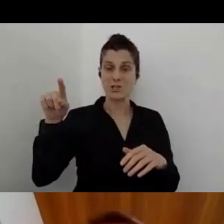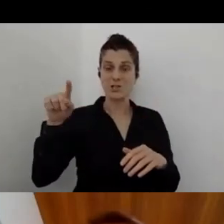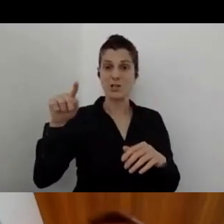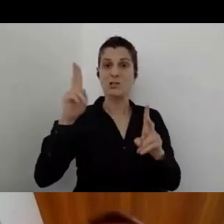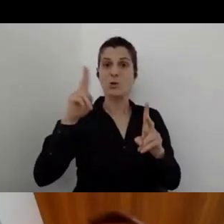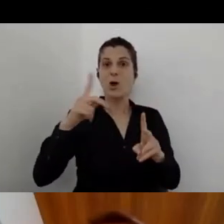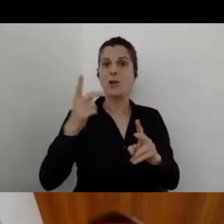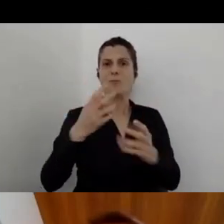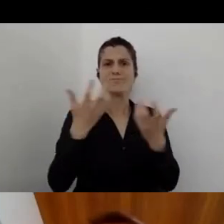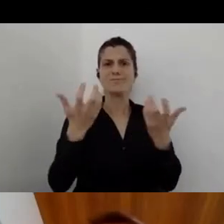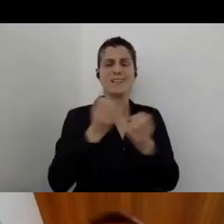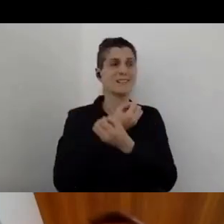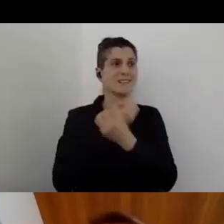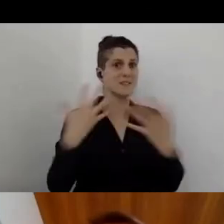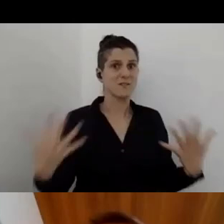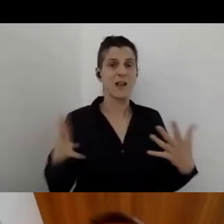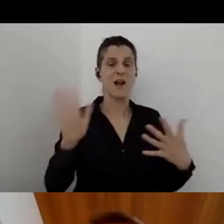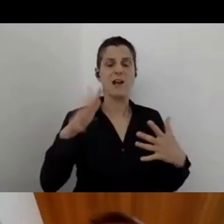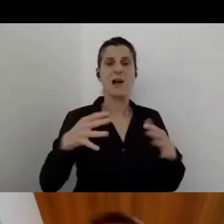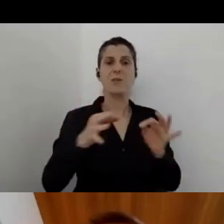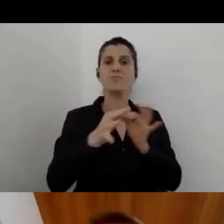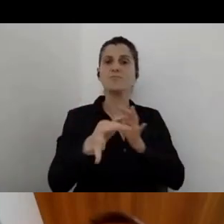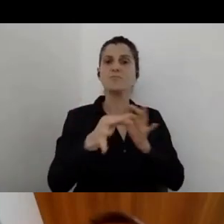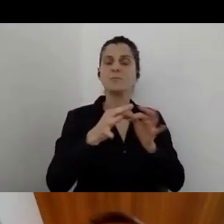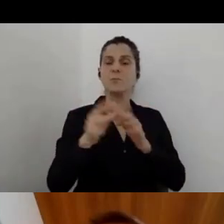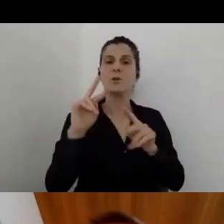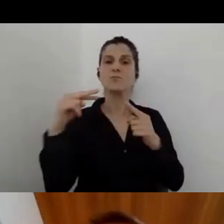also to measure the aspects of the service providing,